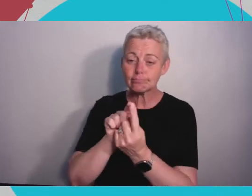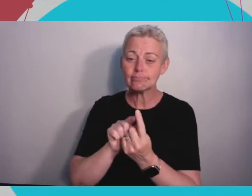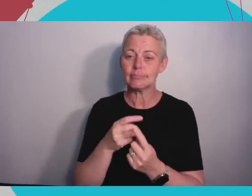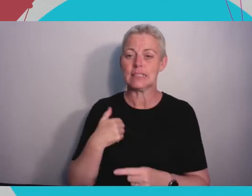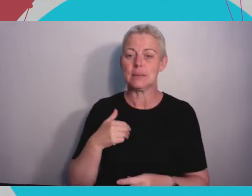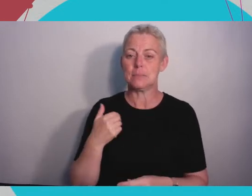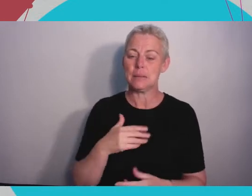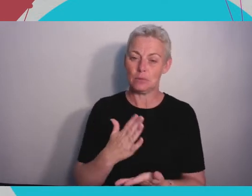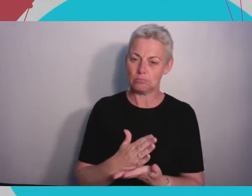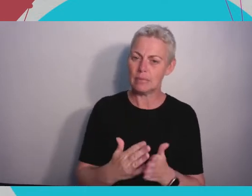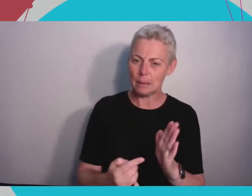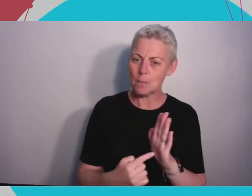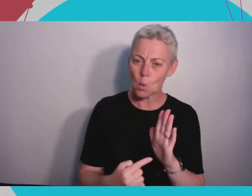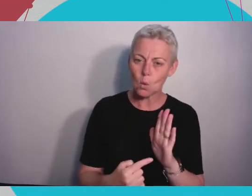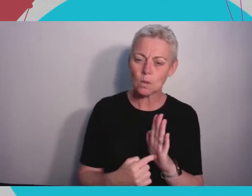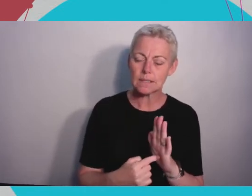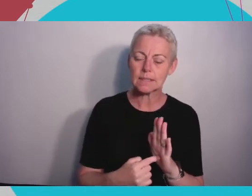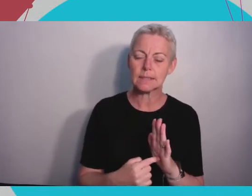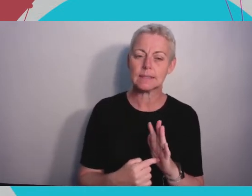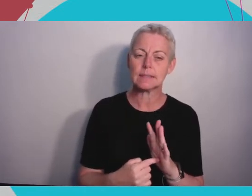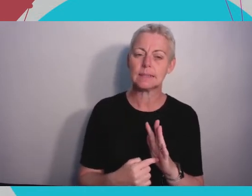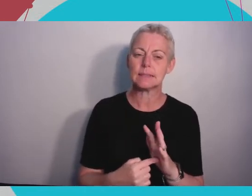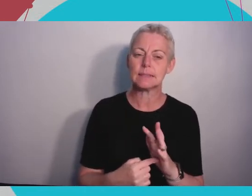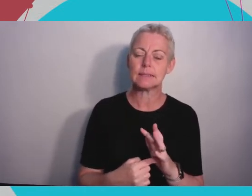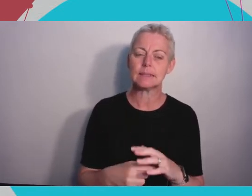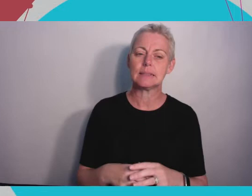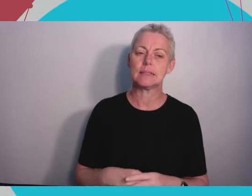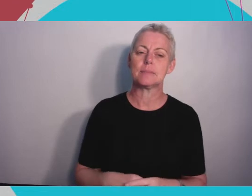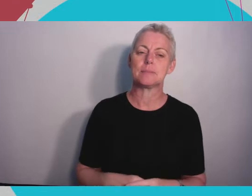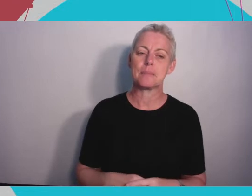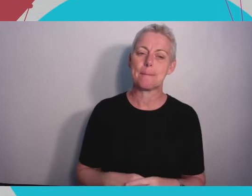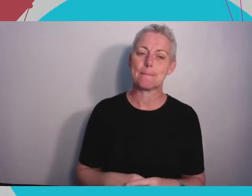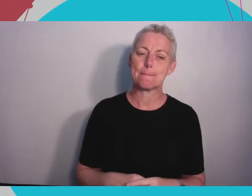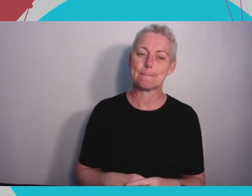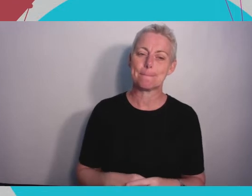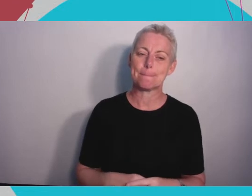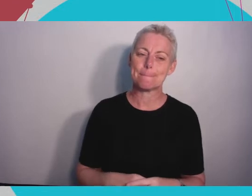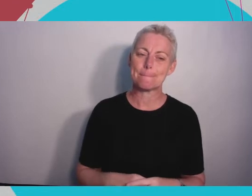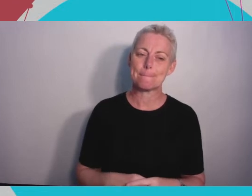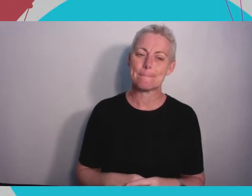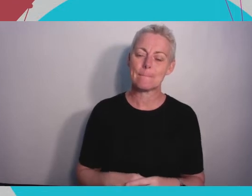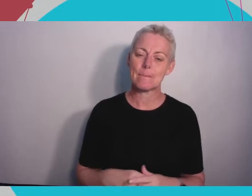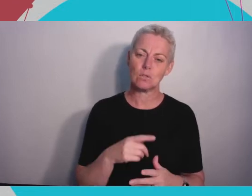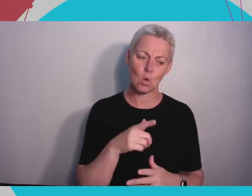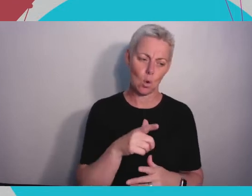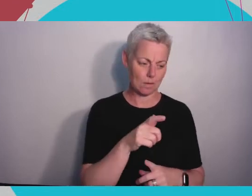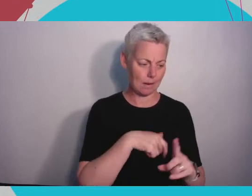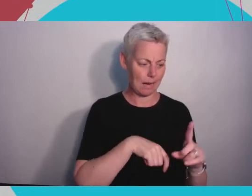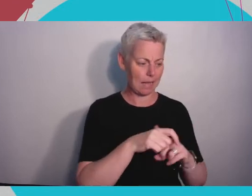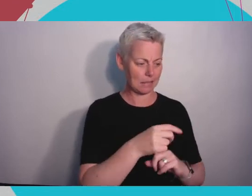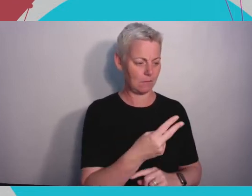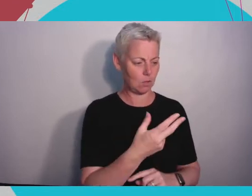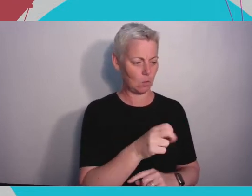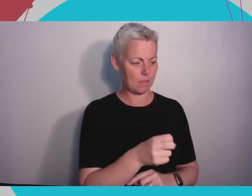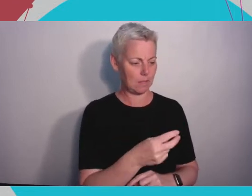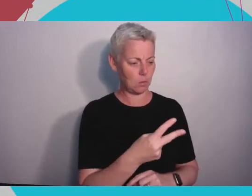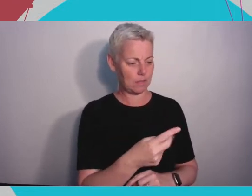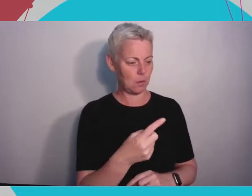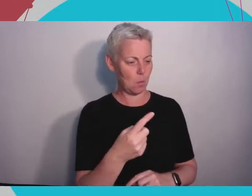talk earlier. What would you recommend to the Class of 2021? How do you build those networks? How do you make use of those networks?